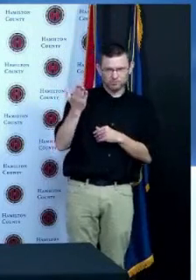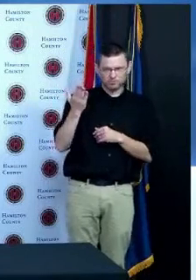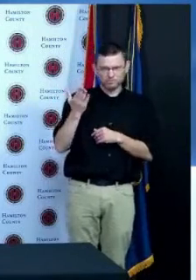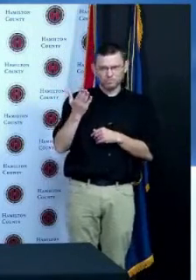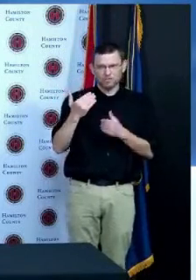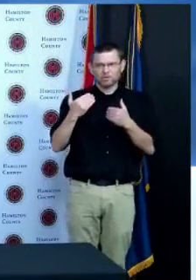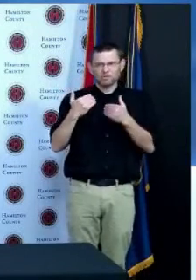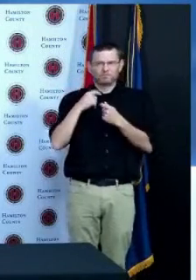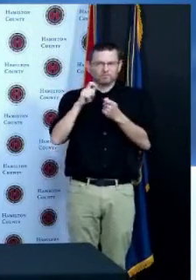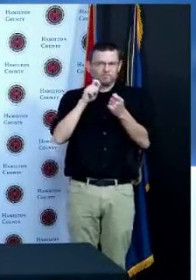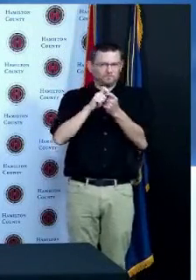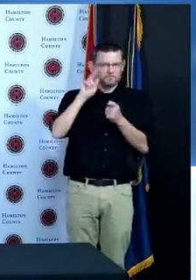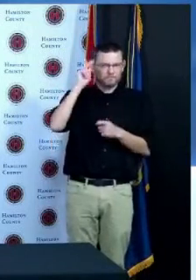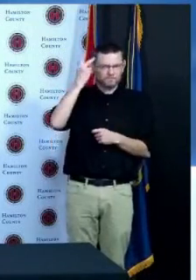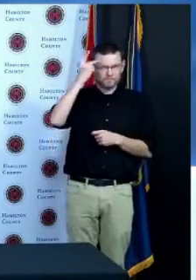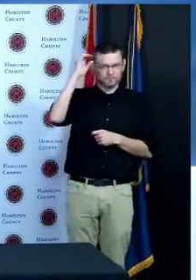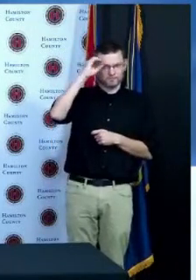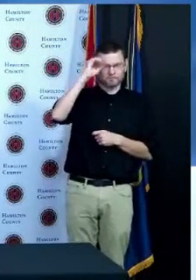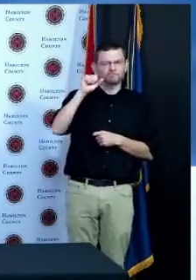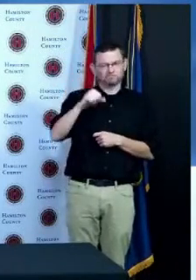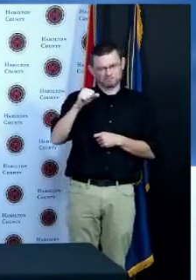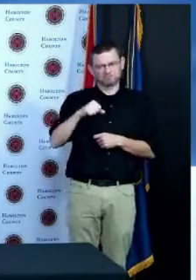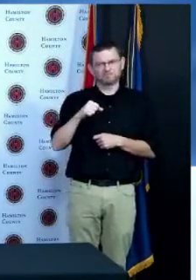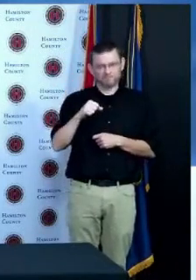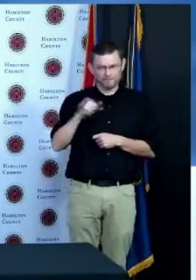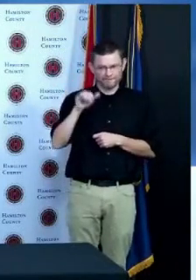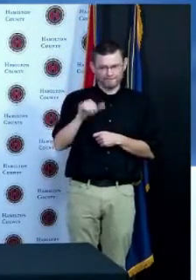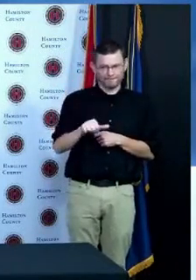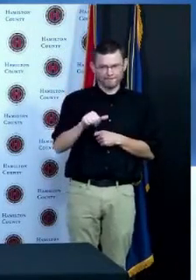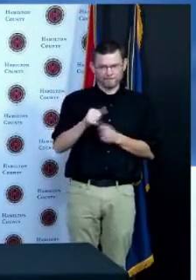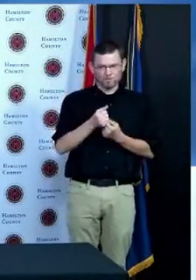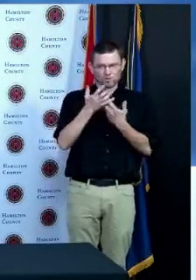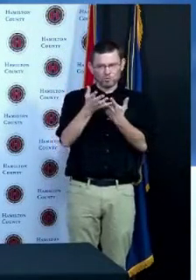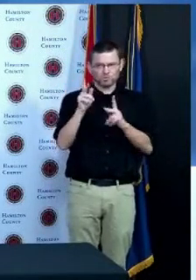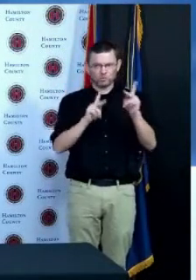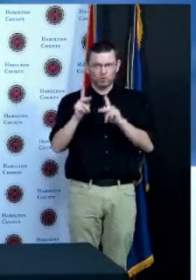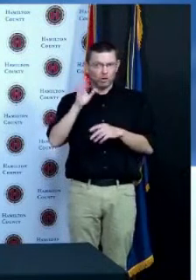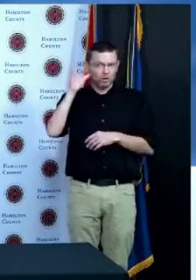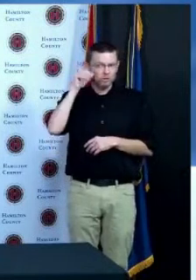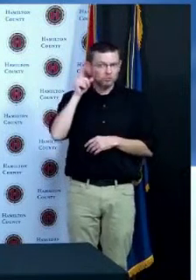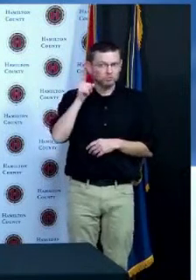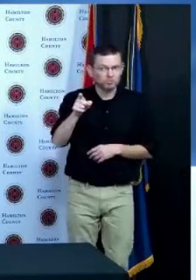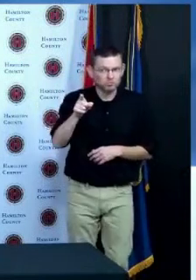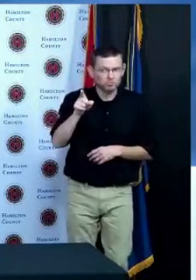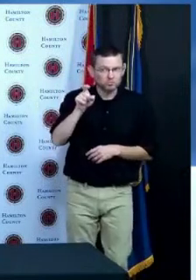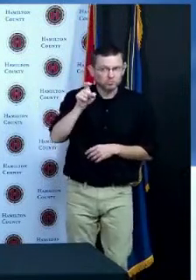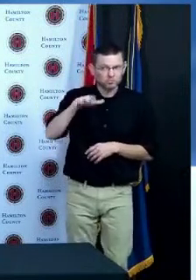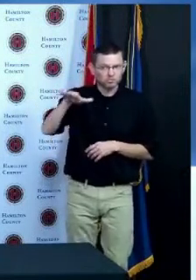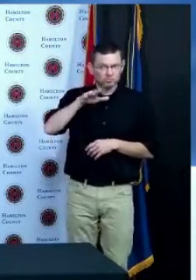do you think that contributed to where we are now I think the FCC has no role in deciding which